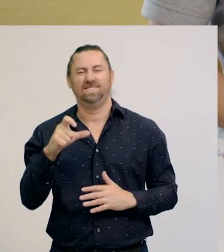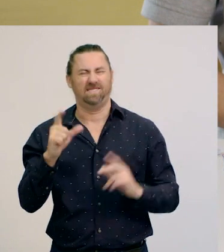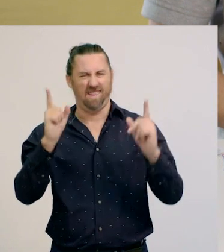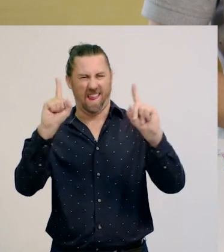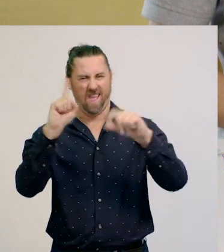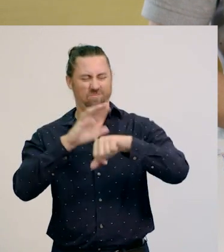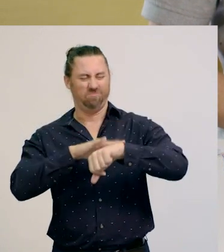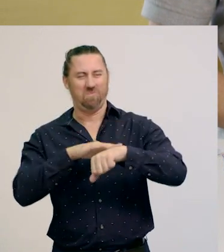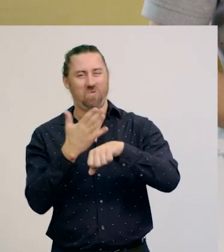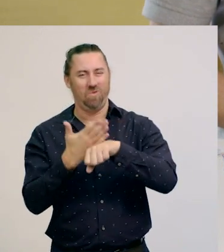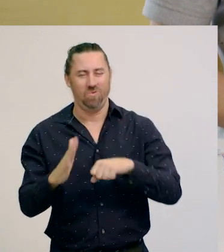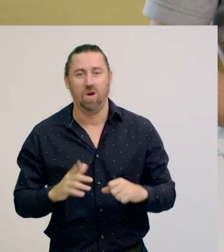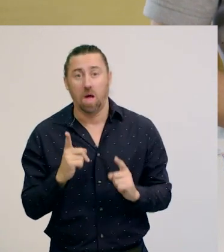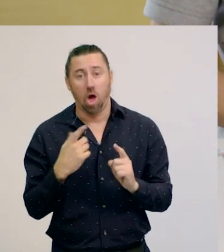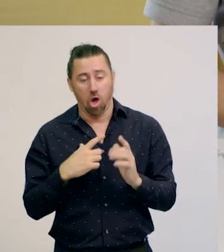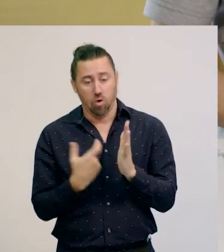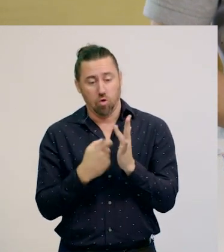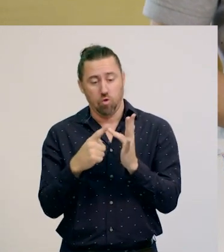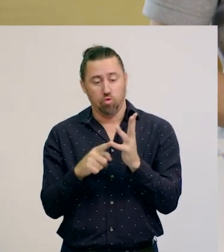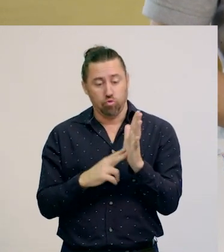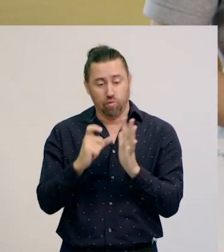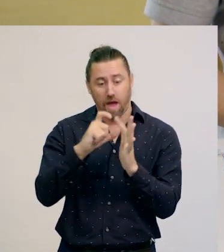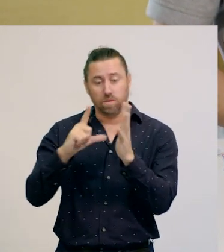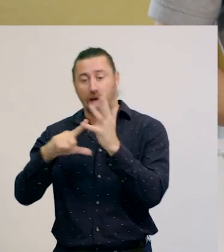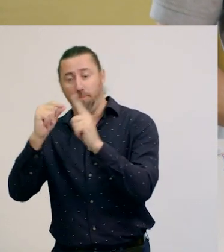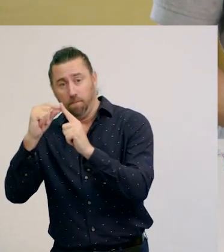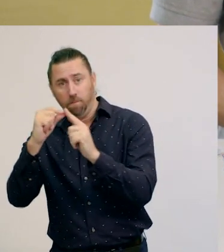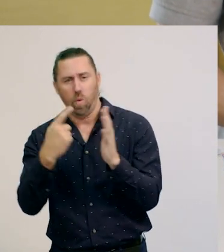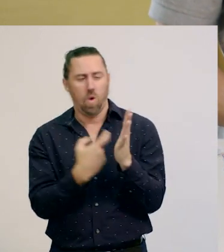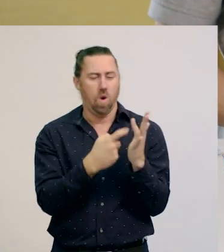Sometimes we round up, and other times we round down.